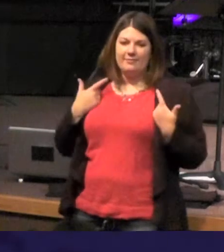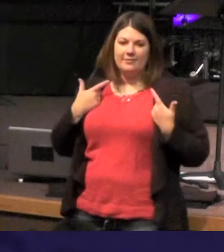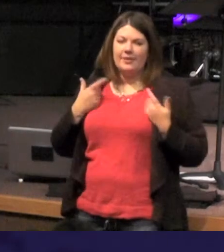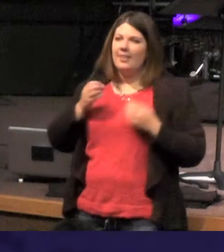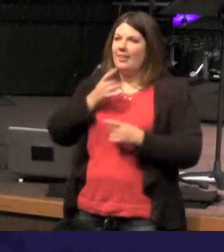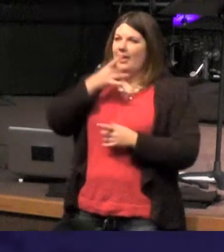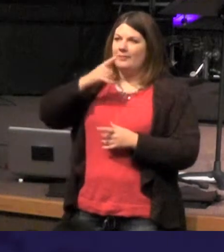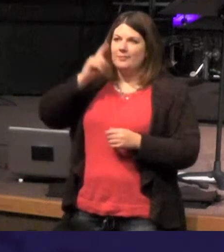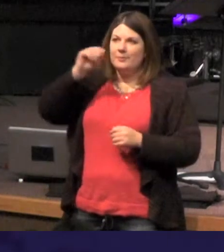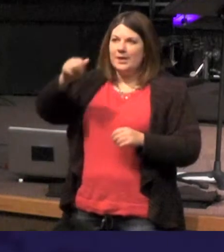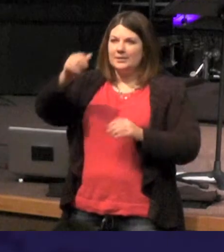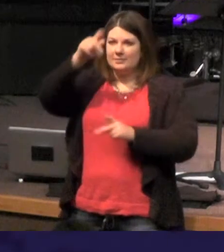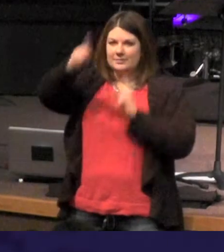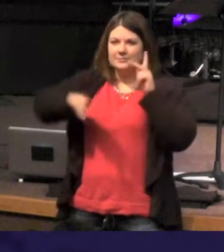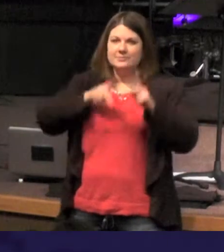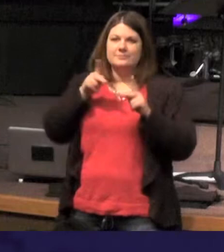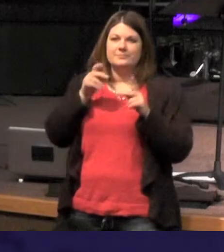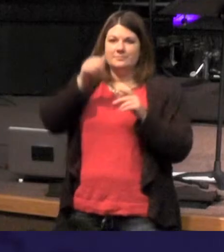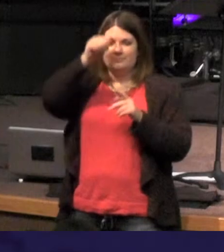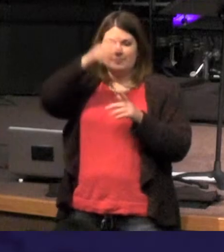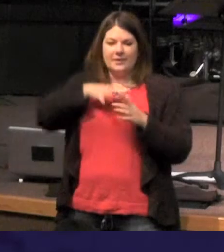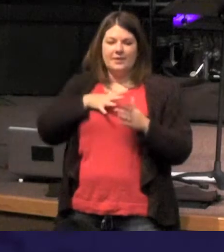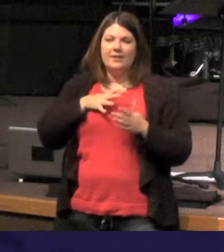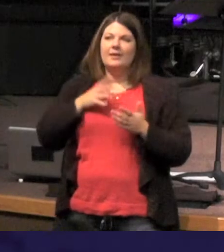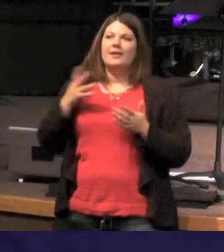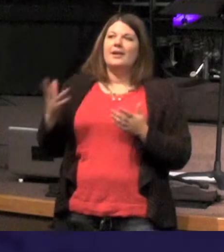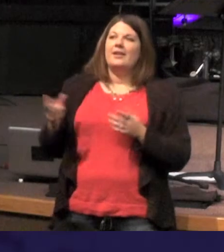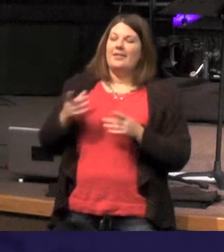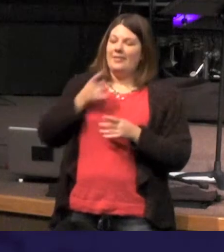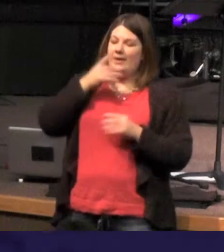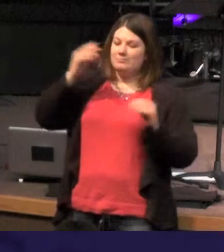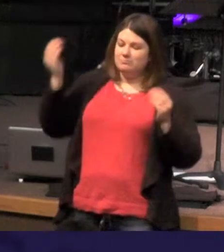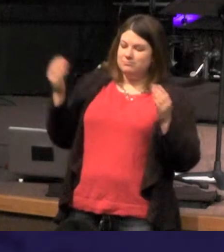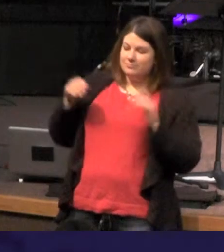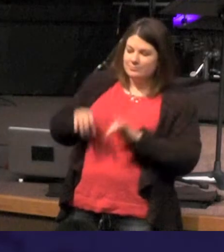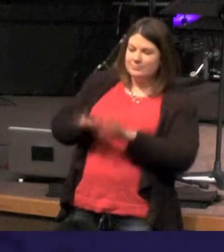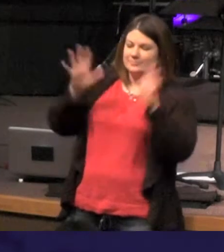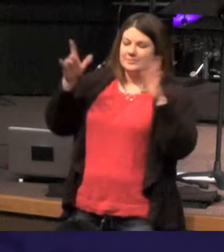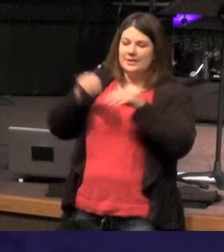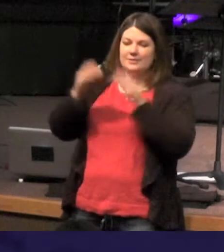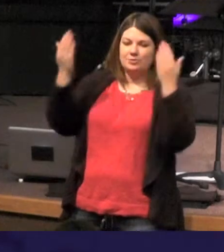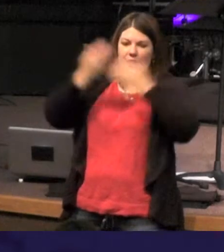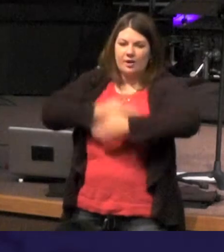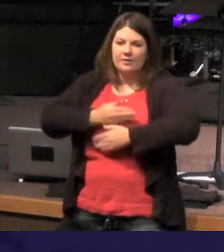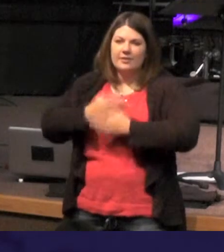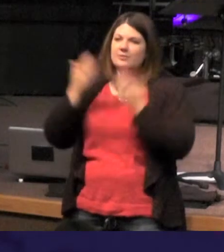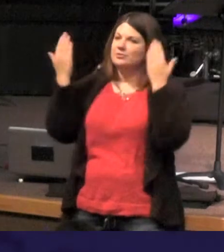The light shines in the darkness and the darkness has not overcome it - Wow what a great